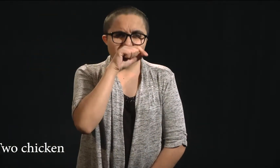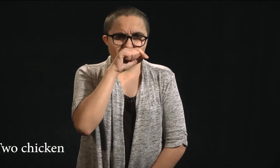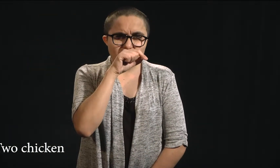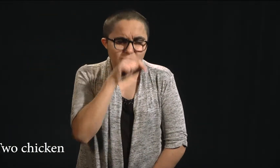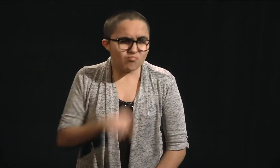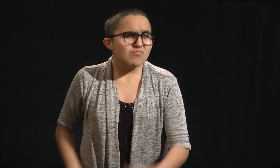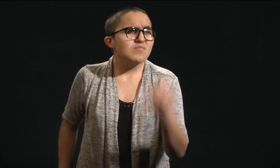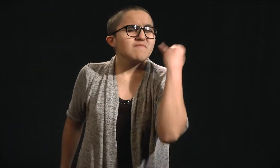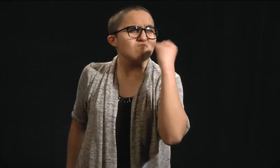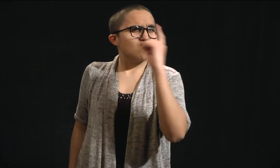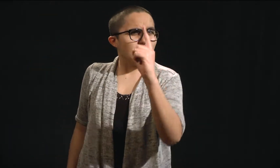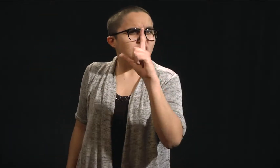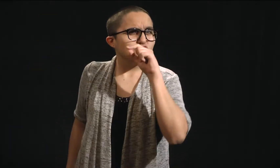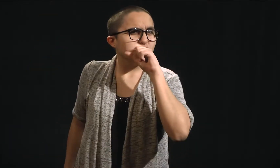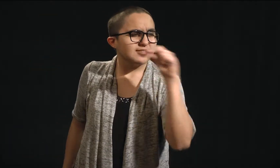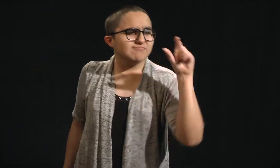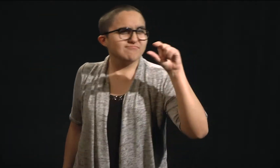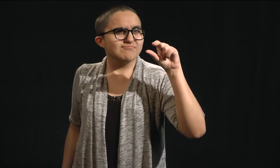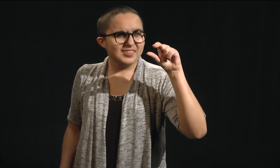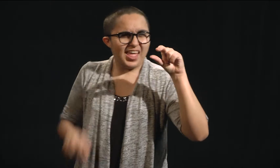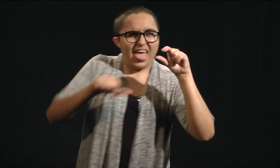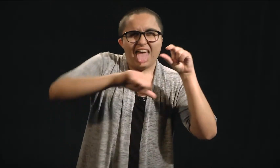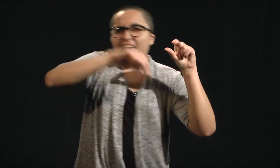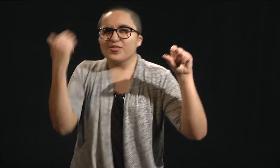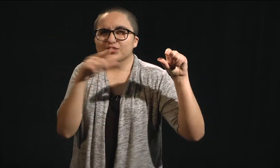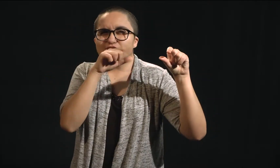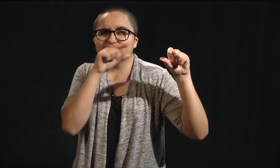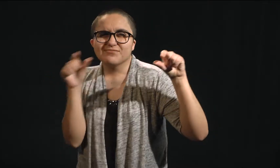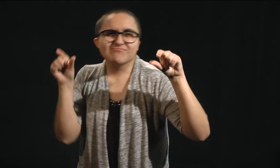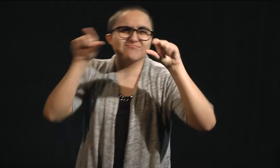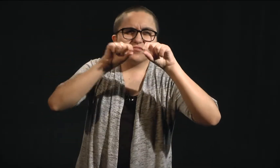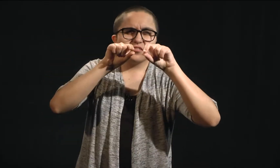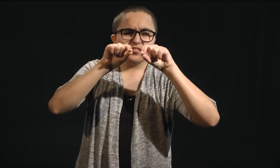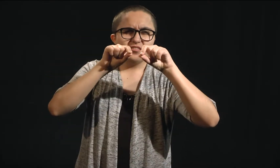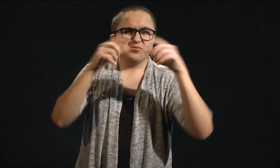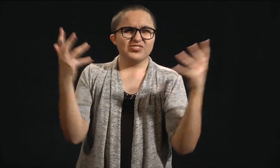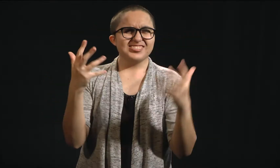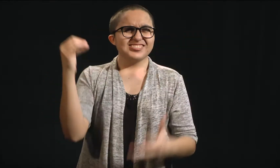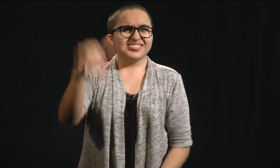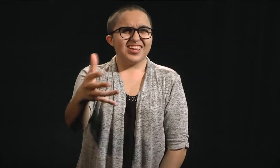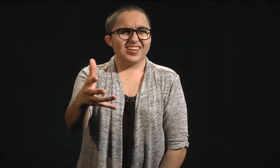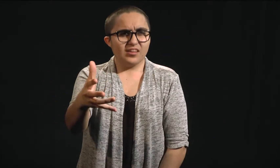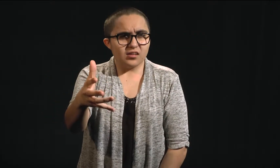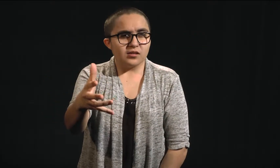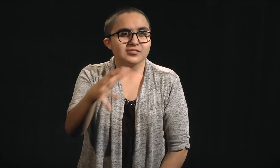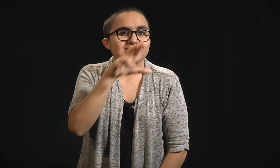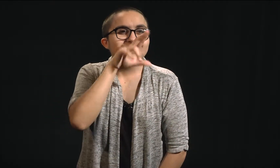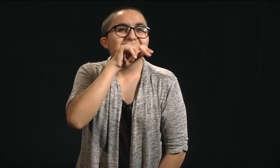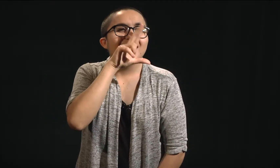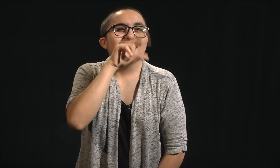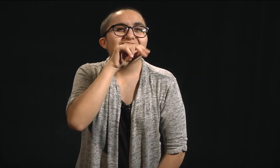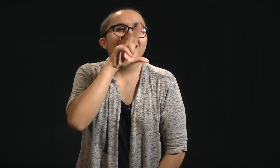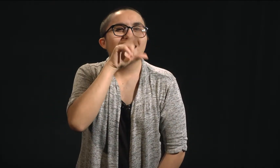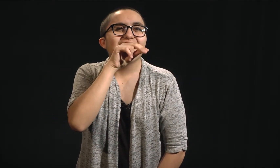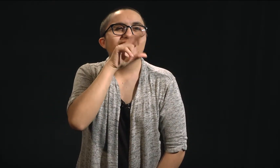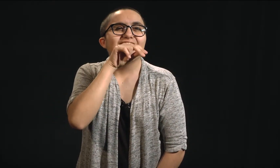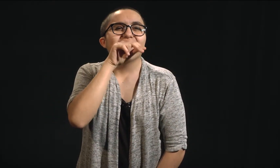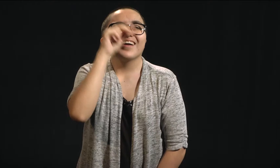There are two chickens. One chicken plus another chicken. What's that? DUCK!